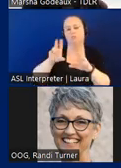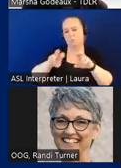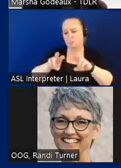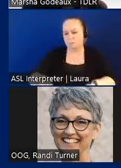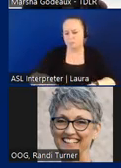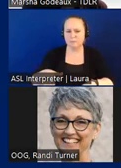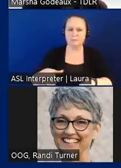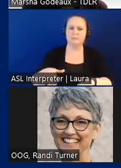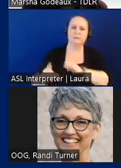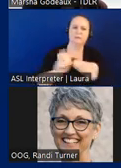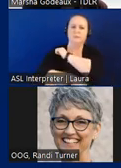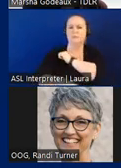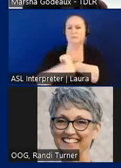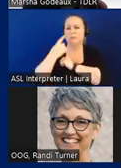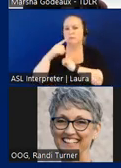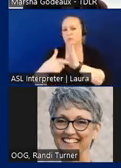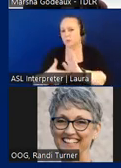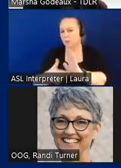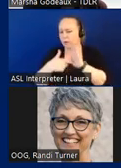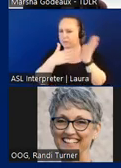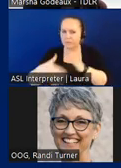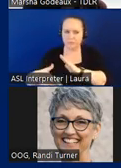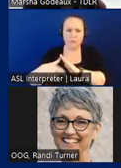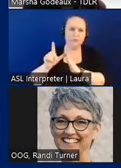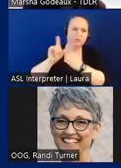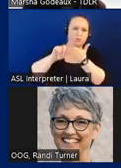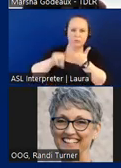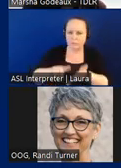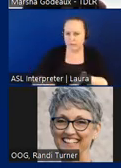of a plan review and inspection for projects with a construction cost of fifty thousand 000